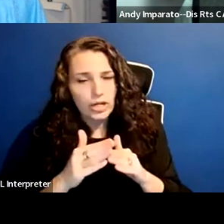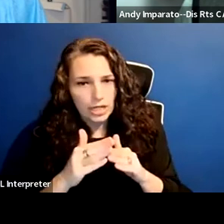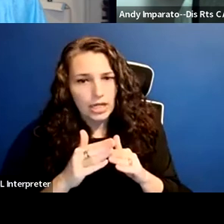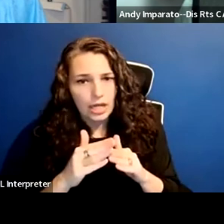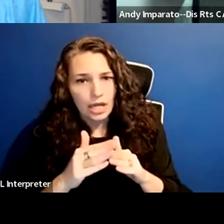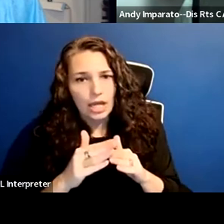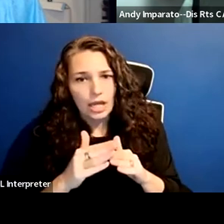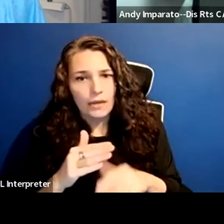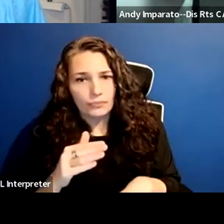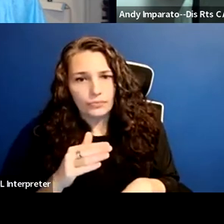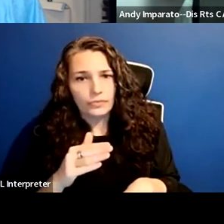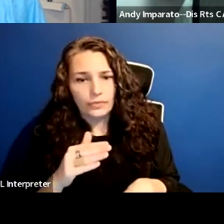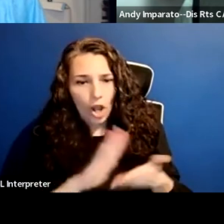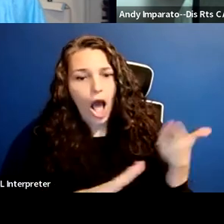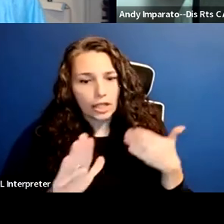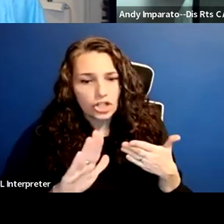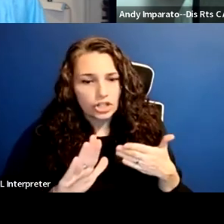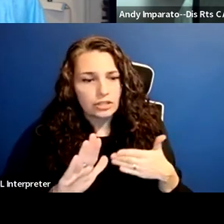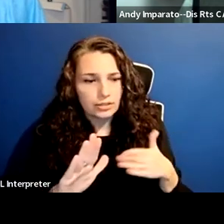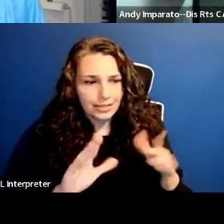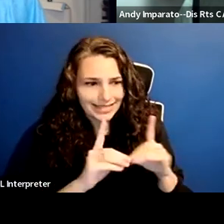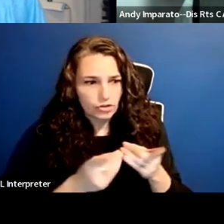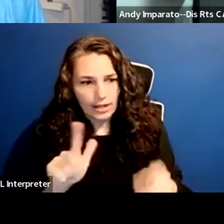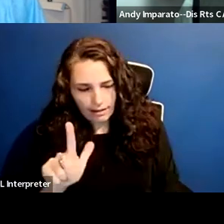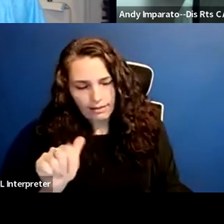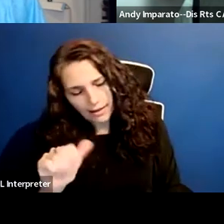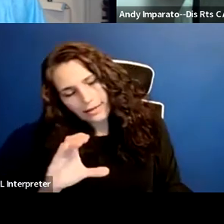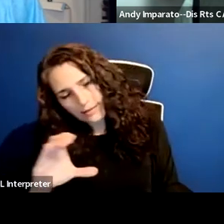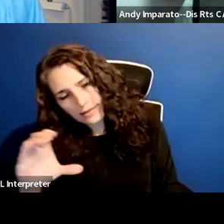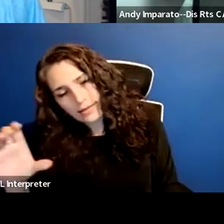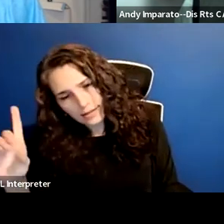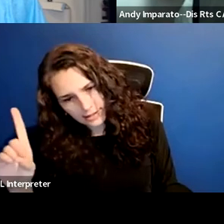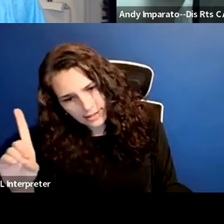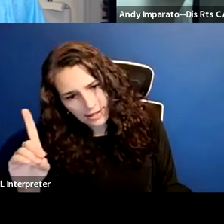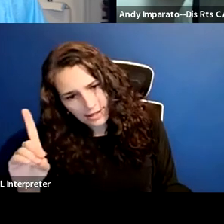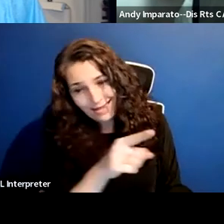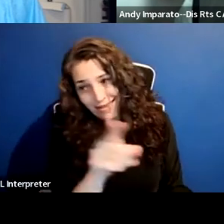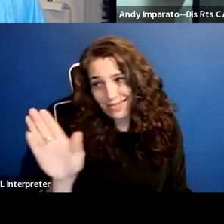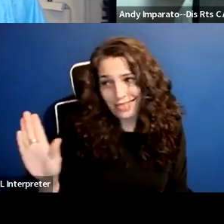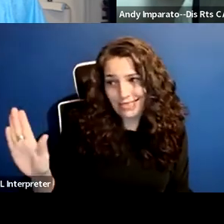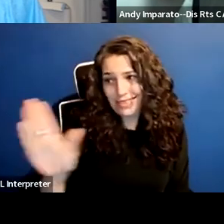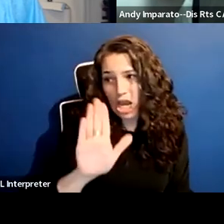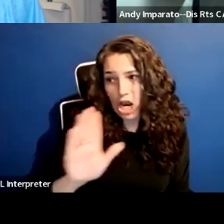their leadership espouses to be very supportive